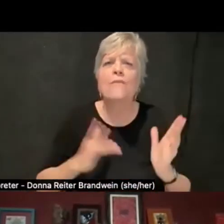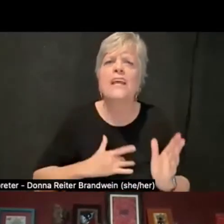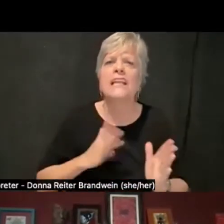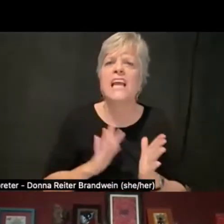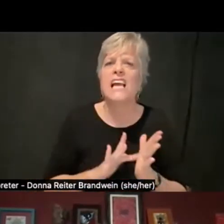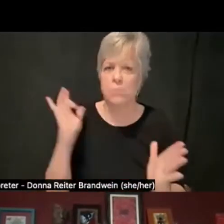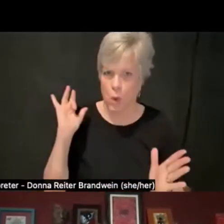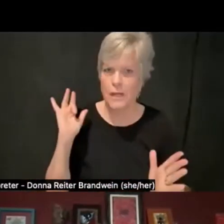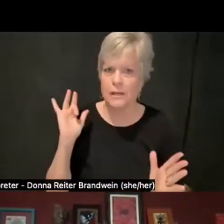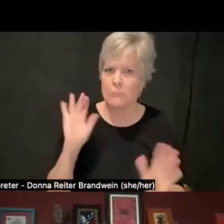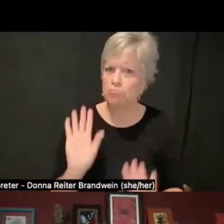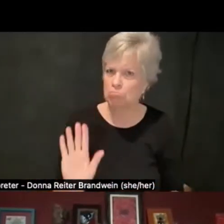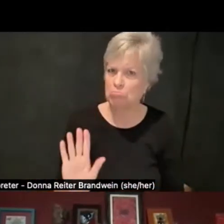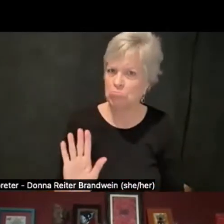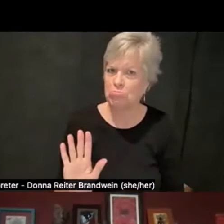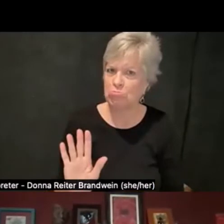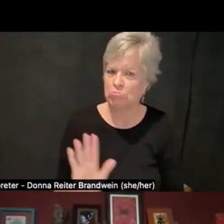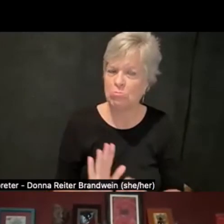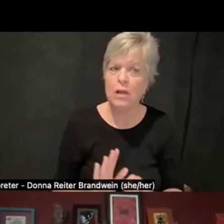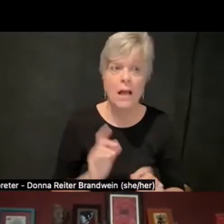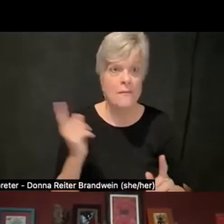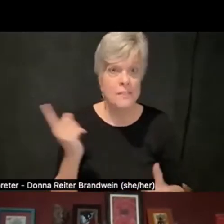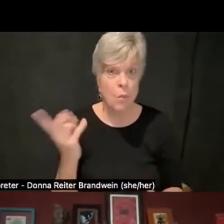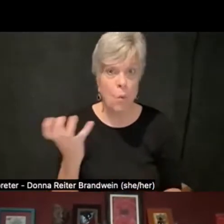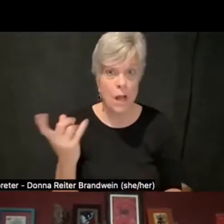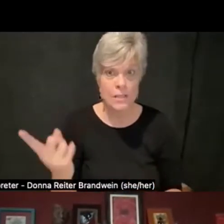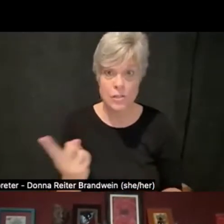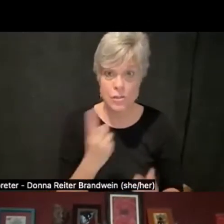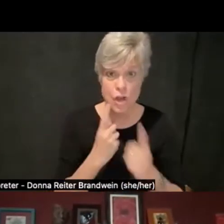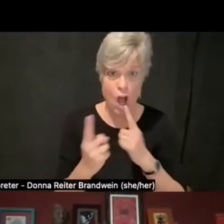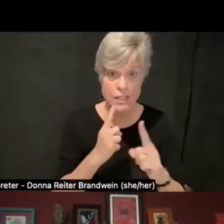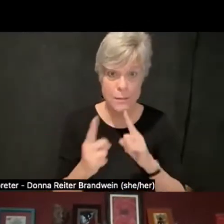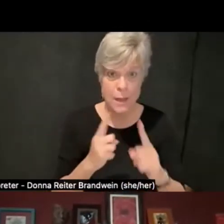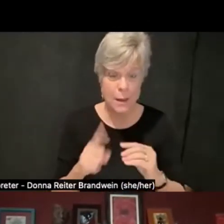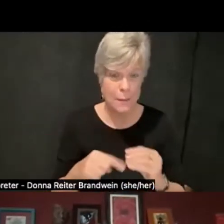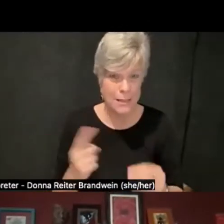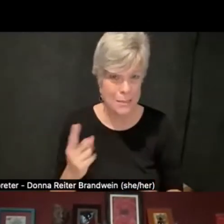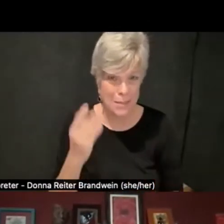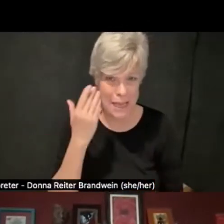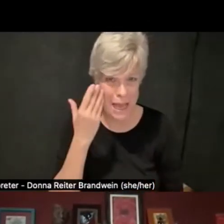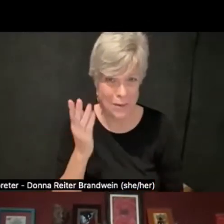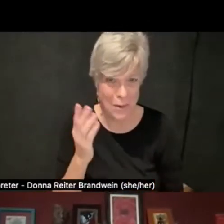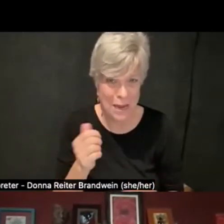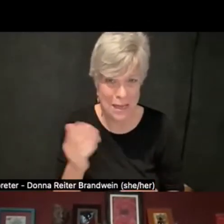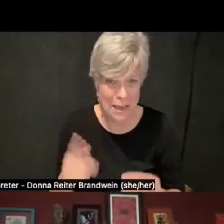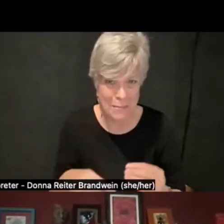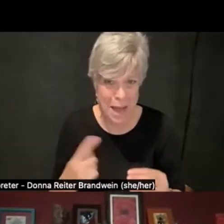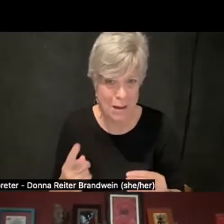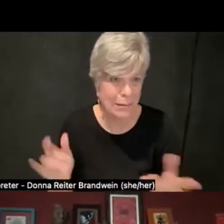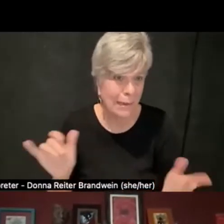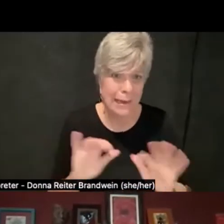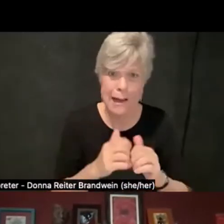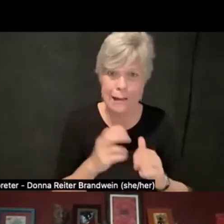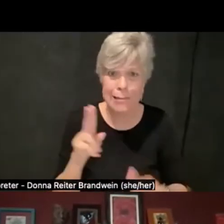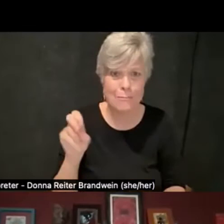And so I think if someone wants to talk to me about something I don't even really know a lot about, which is like how the bus stop is set up,